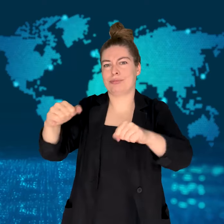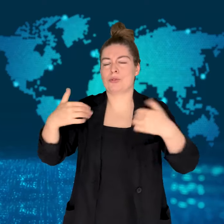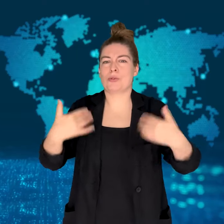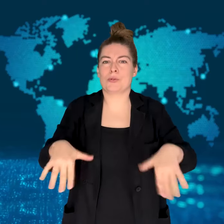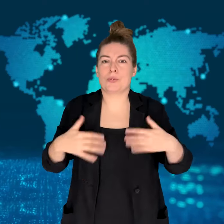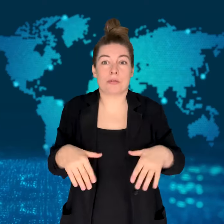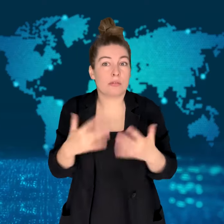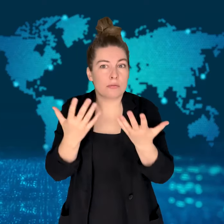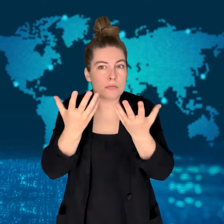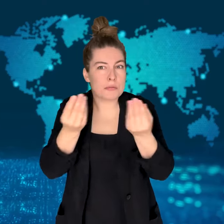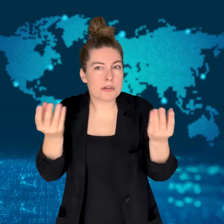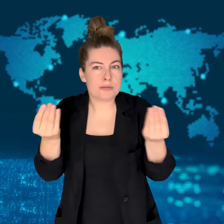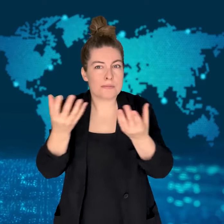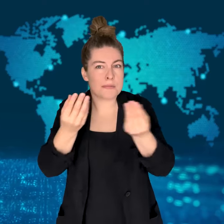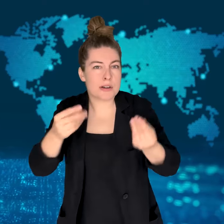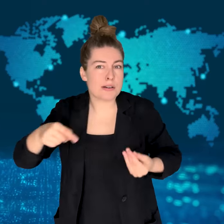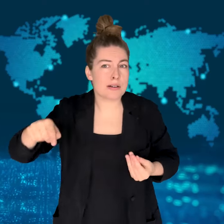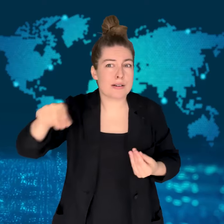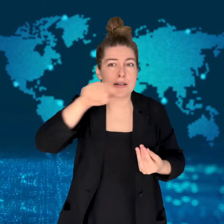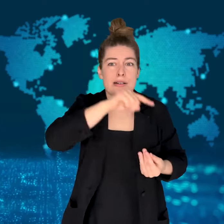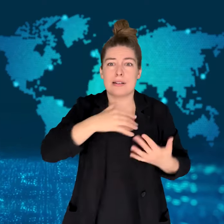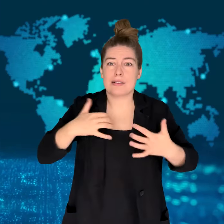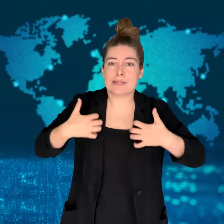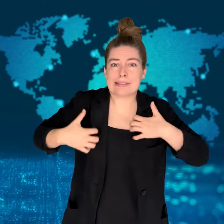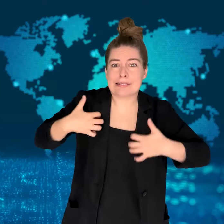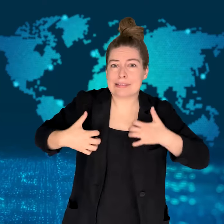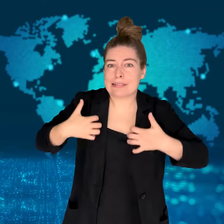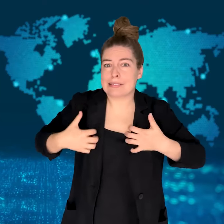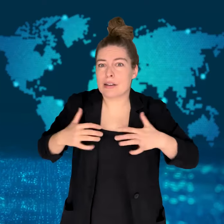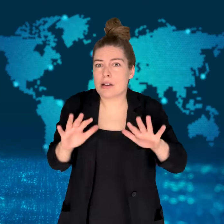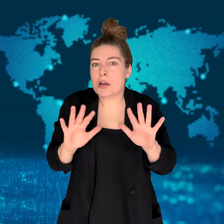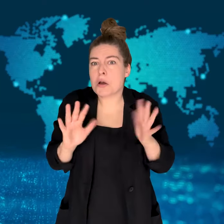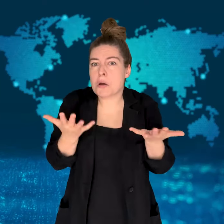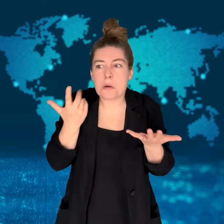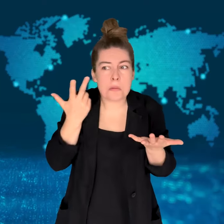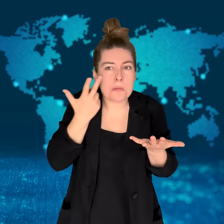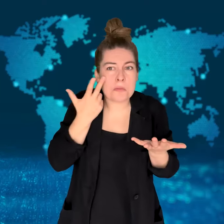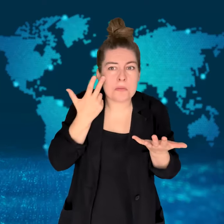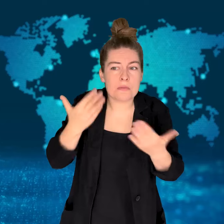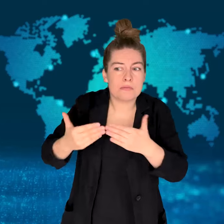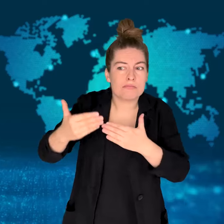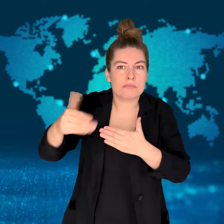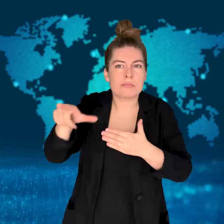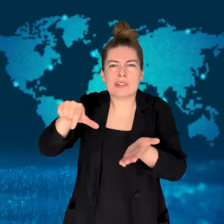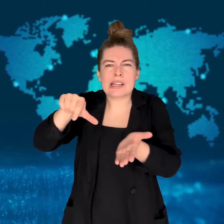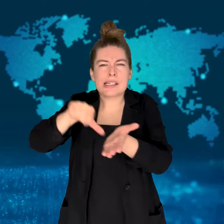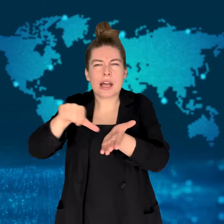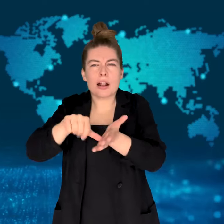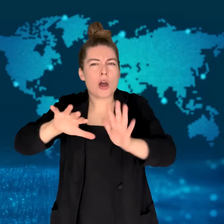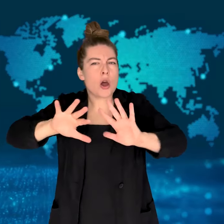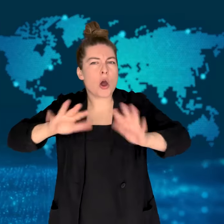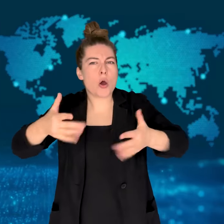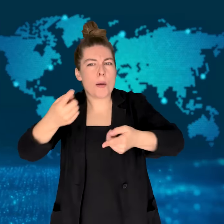Many fear what Iran's response will be since